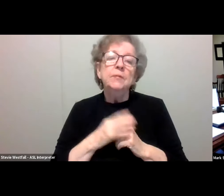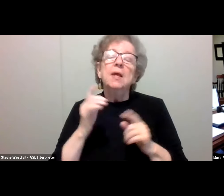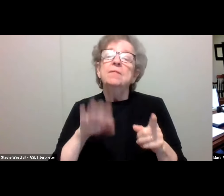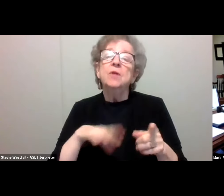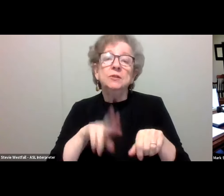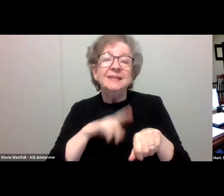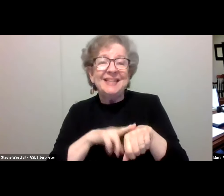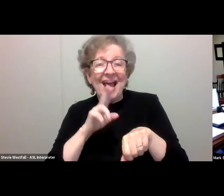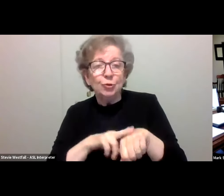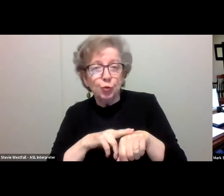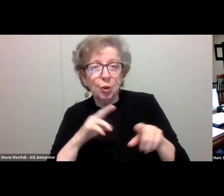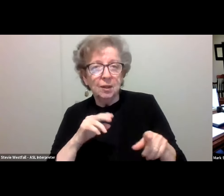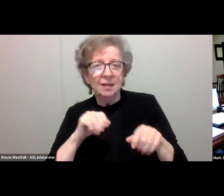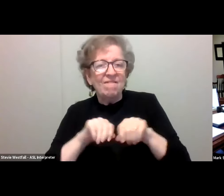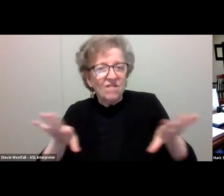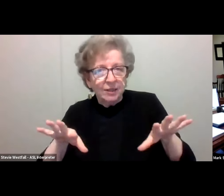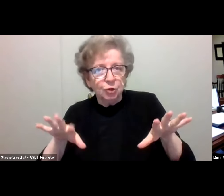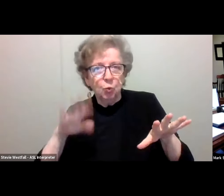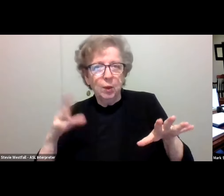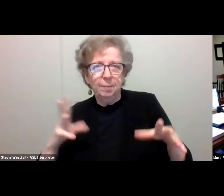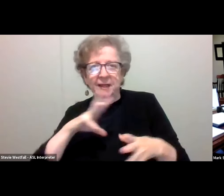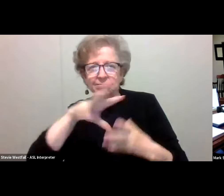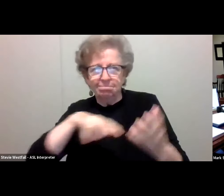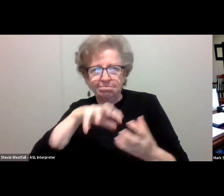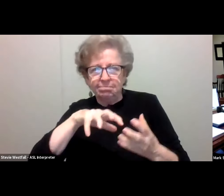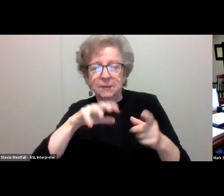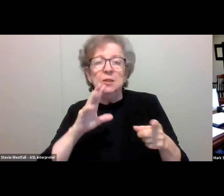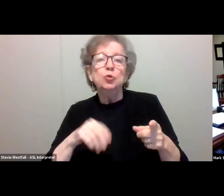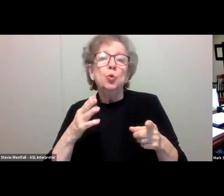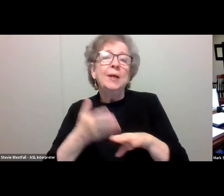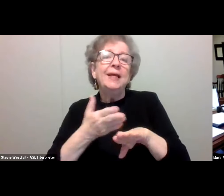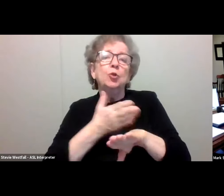synergize with one another, increasing an individual's level of protection.